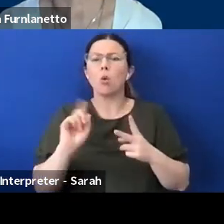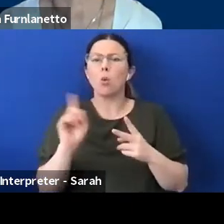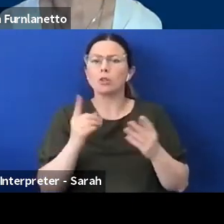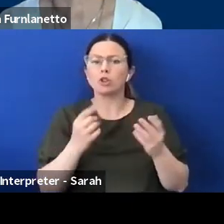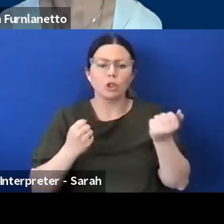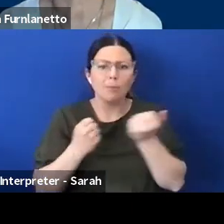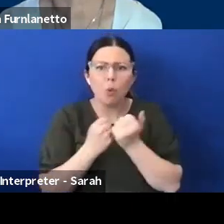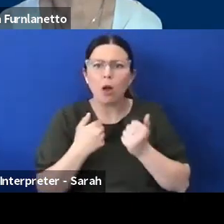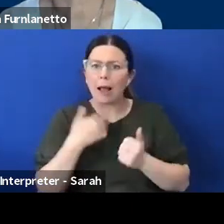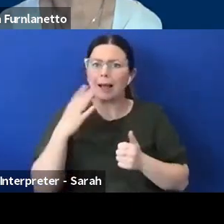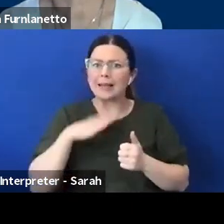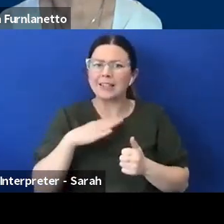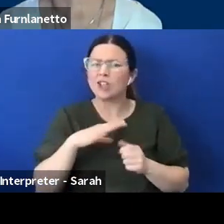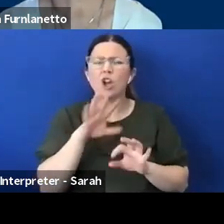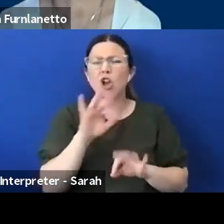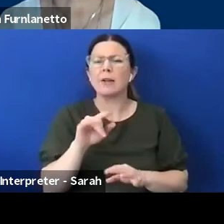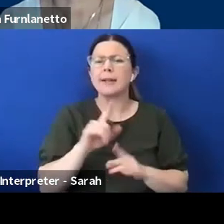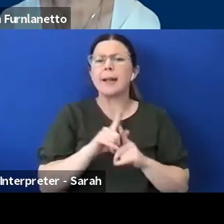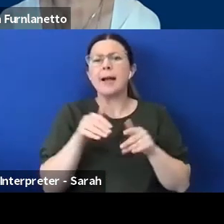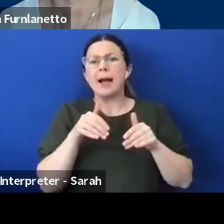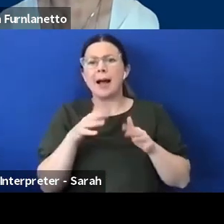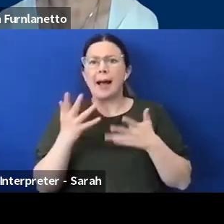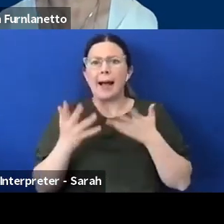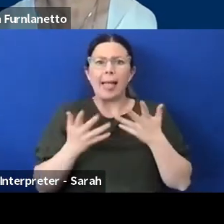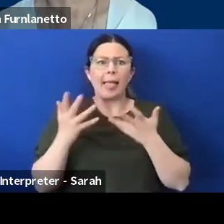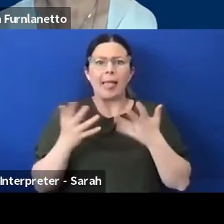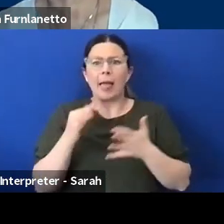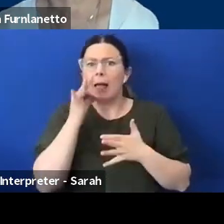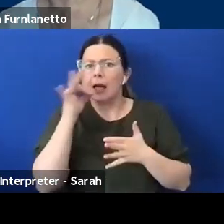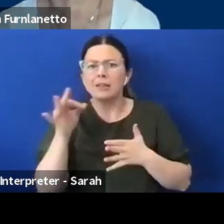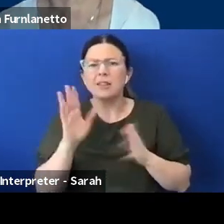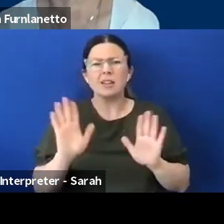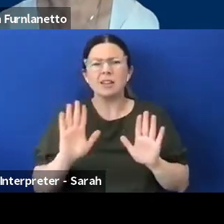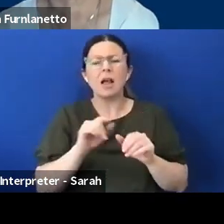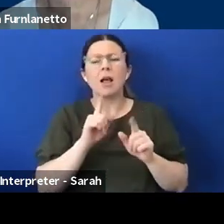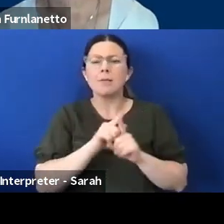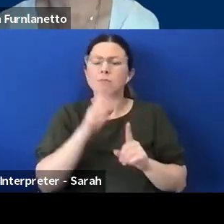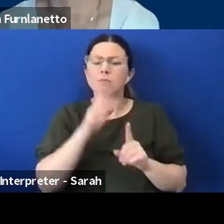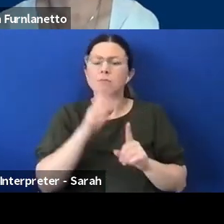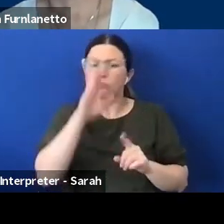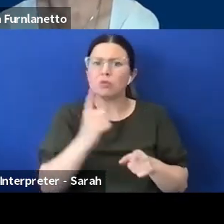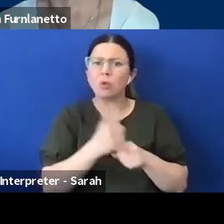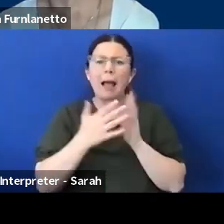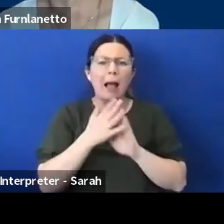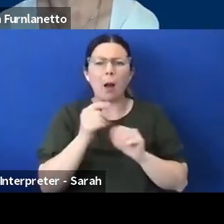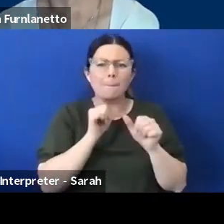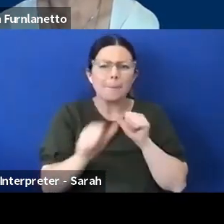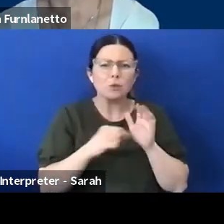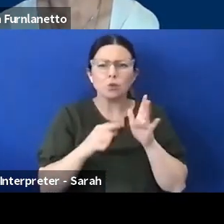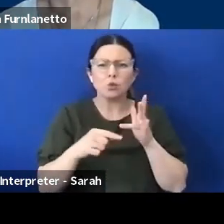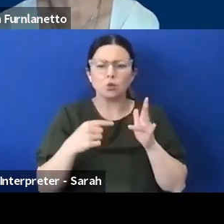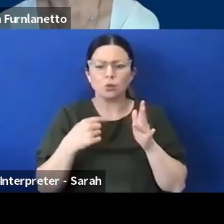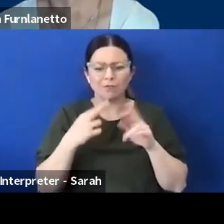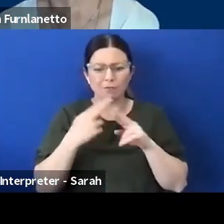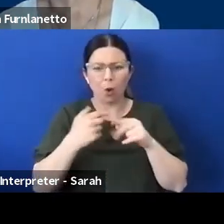don't feel shy about it how how can we best assist you um yeah what do you what do we need to do